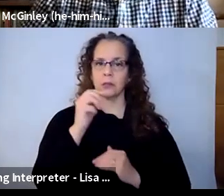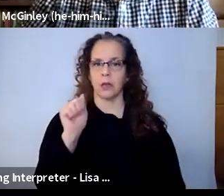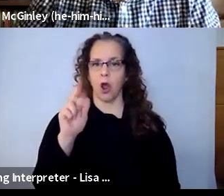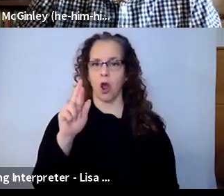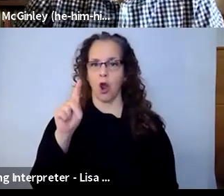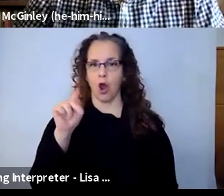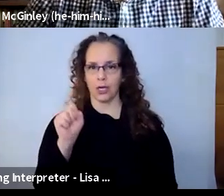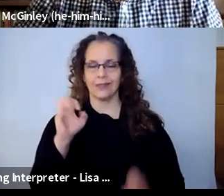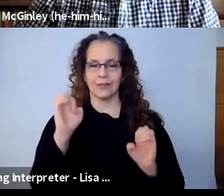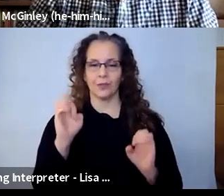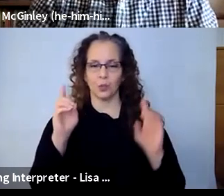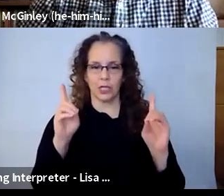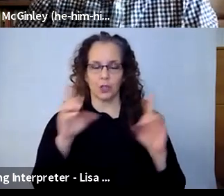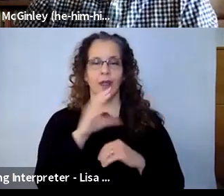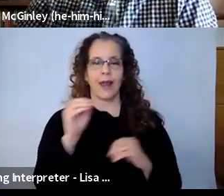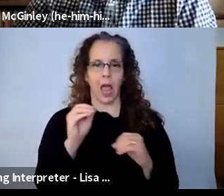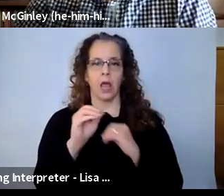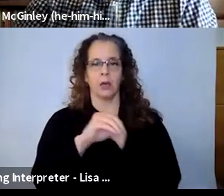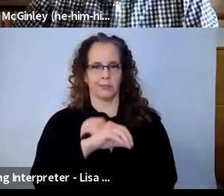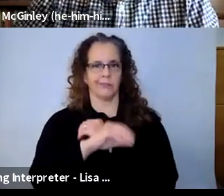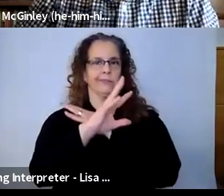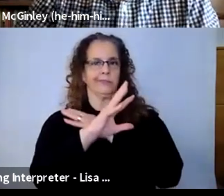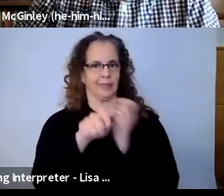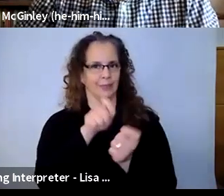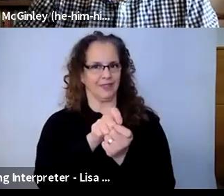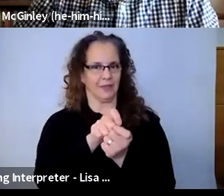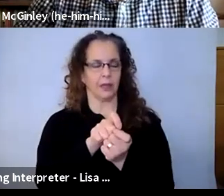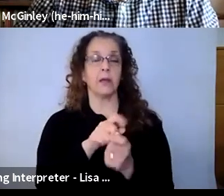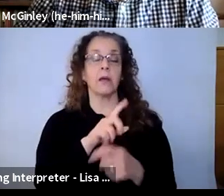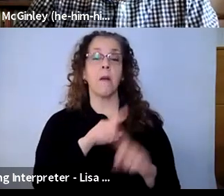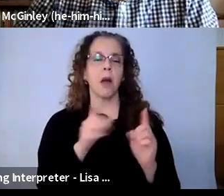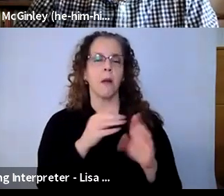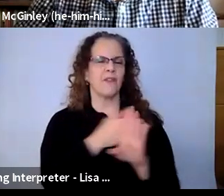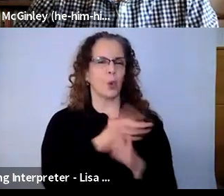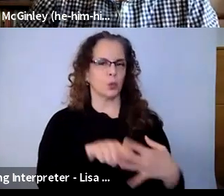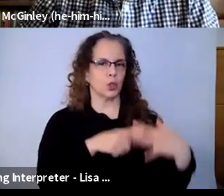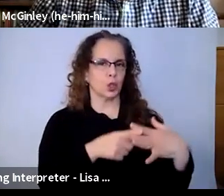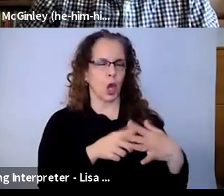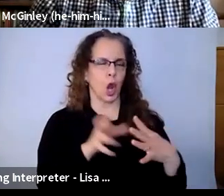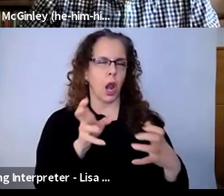education in the virtual digital space. But before we dive into that, I want to talk a little bit and hear from any of the